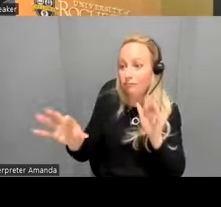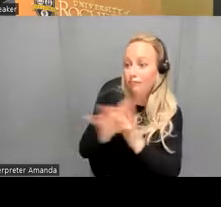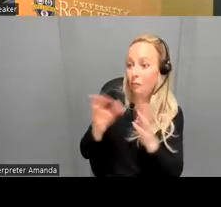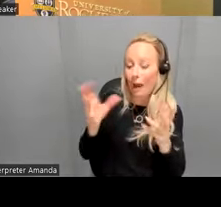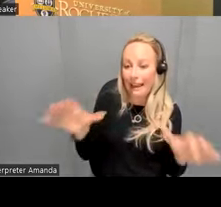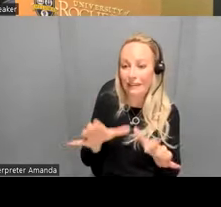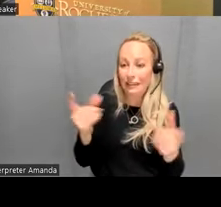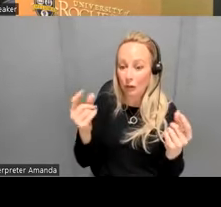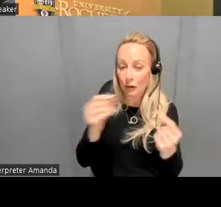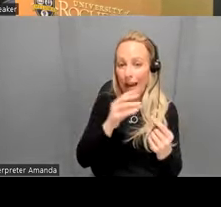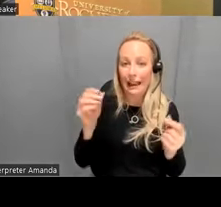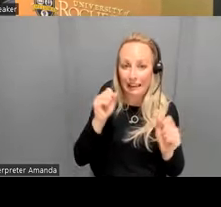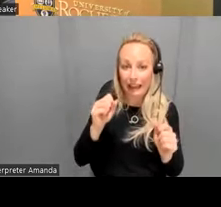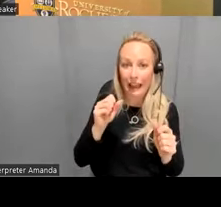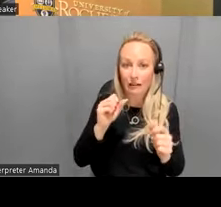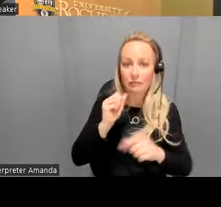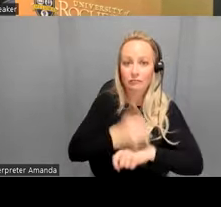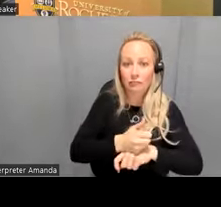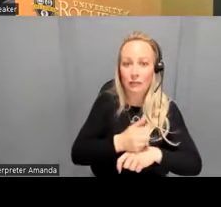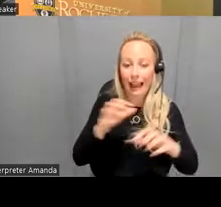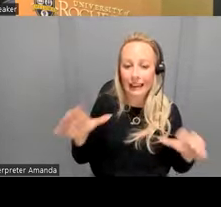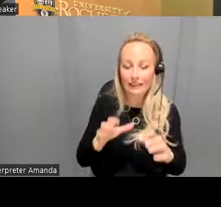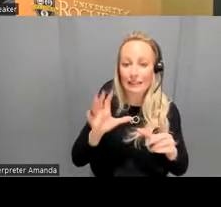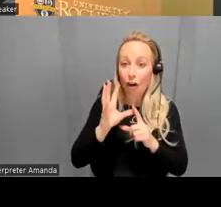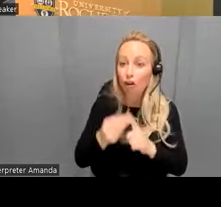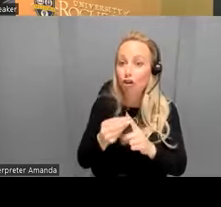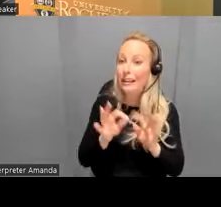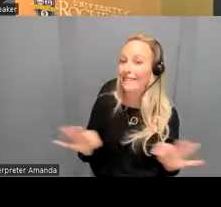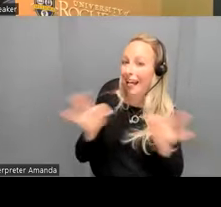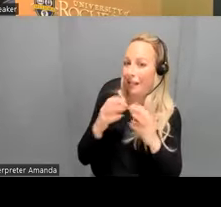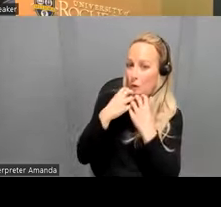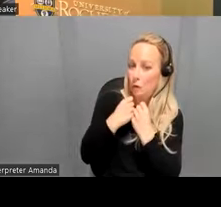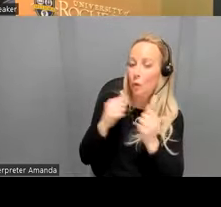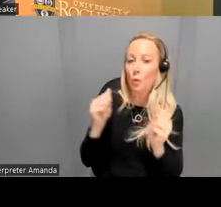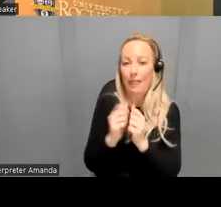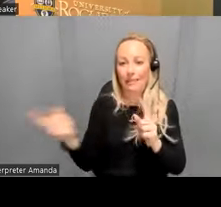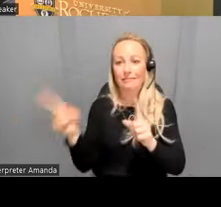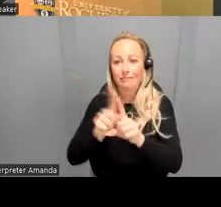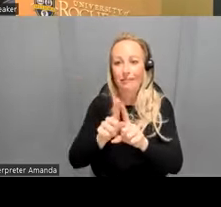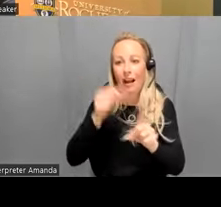we constrain it to activities that are culturally valued with another person um individuals are